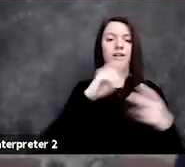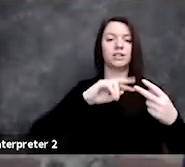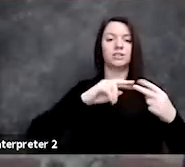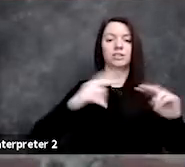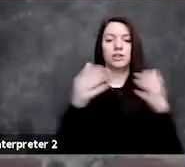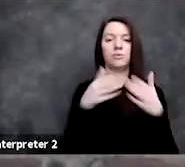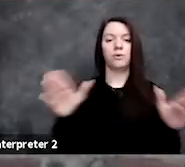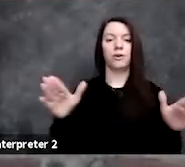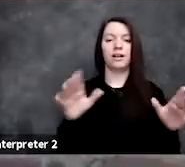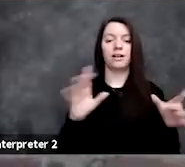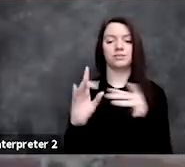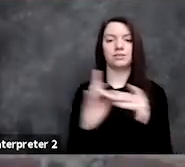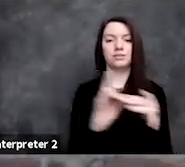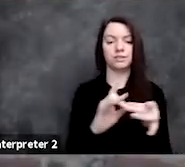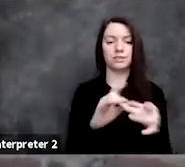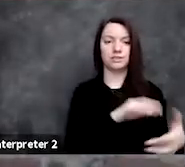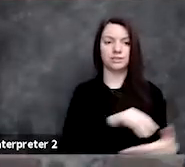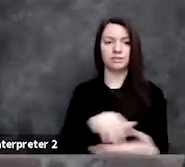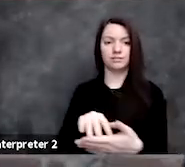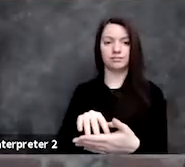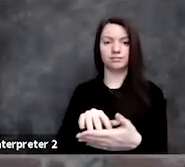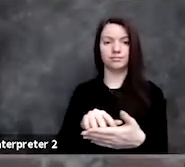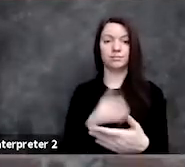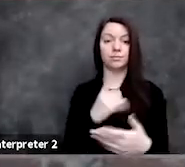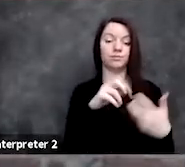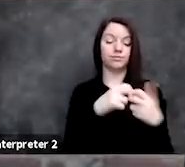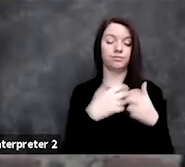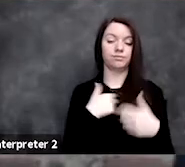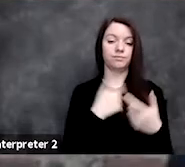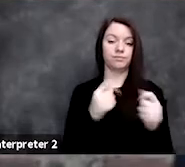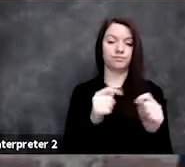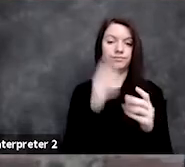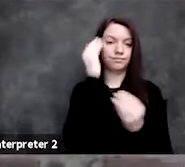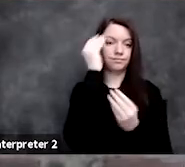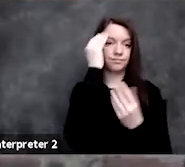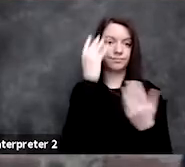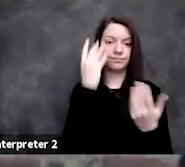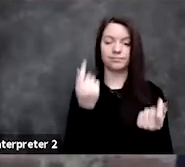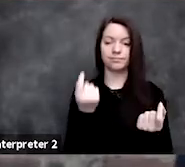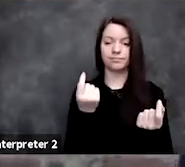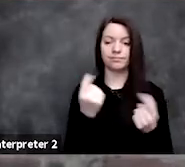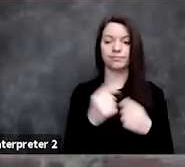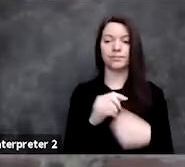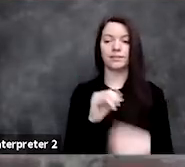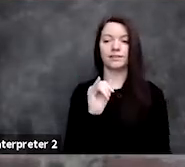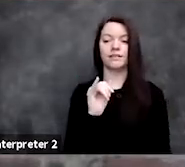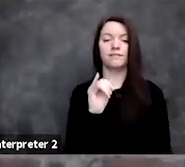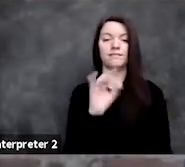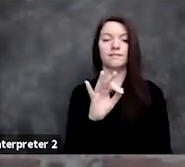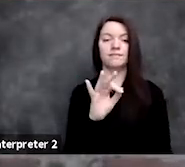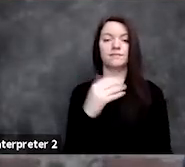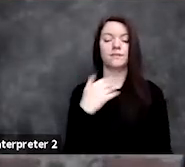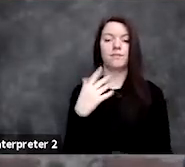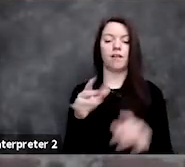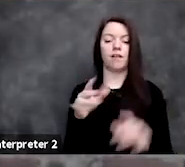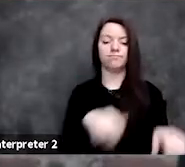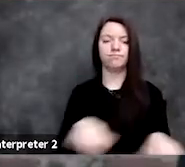and so one problem that we're working on right now is if there's a common disease like schizophrenia